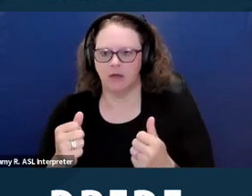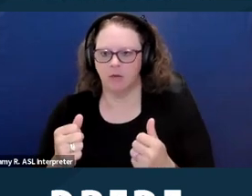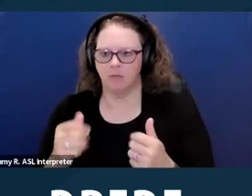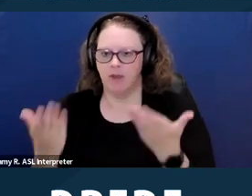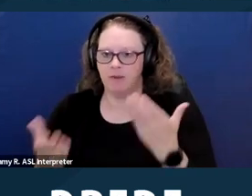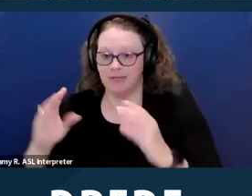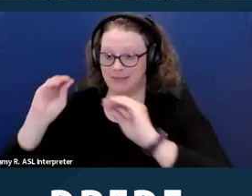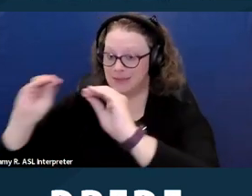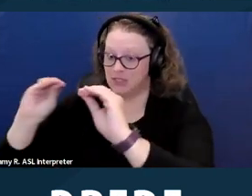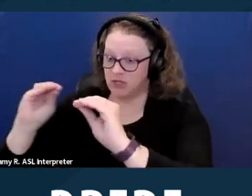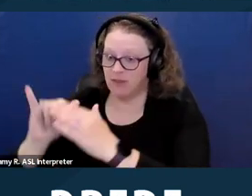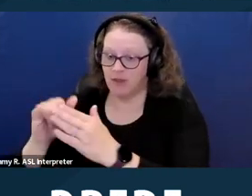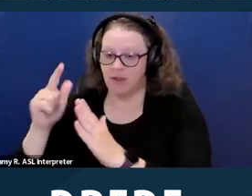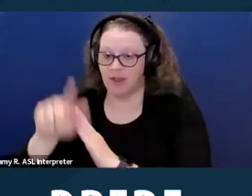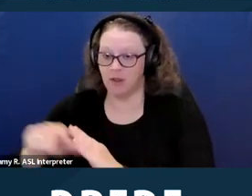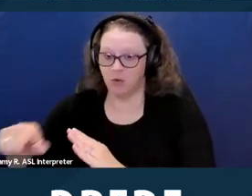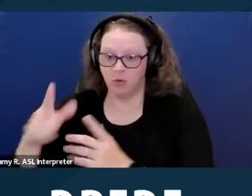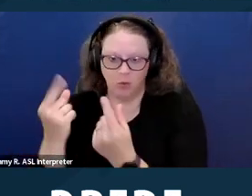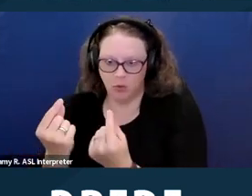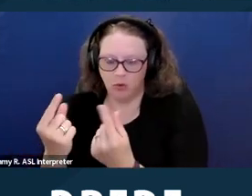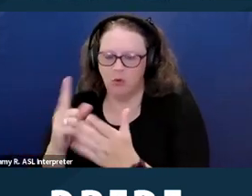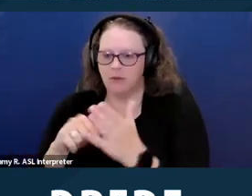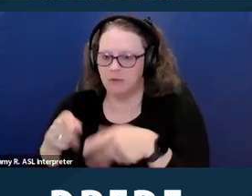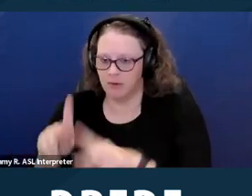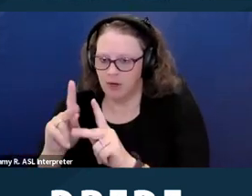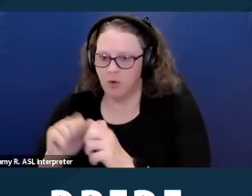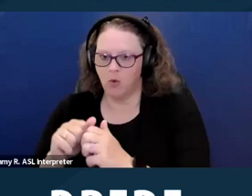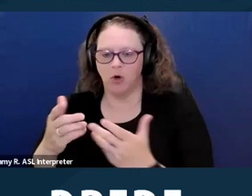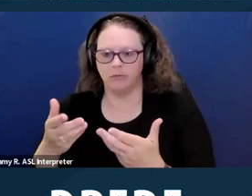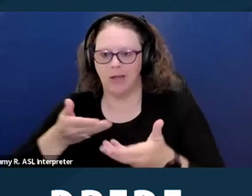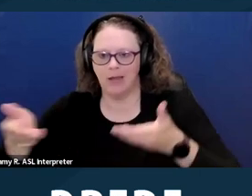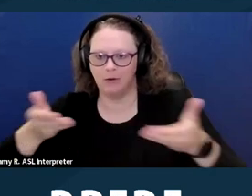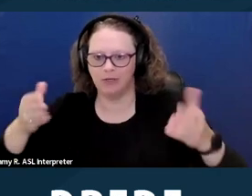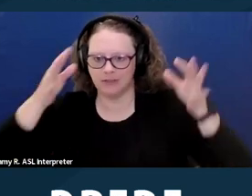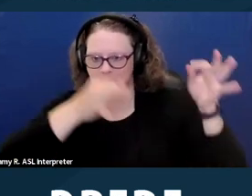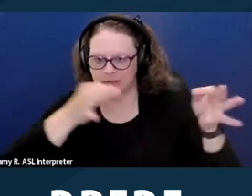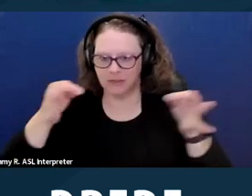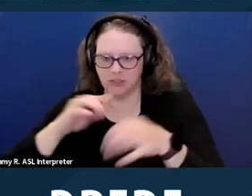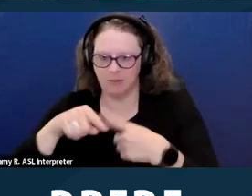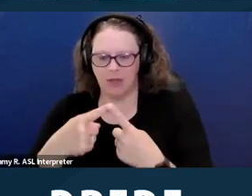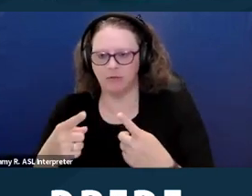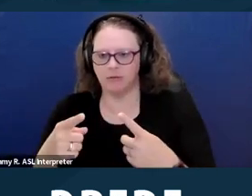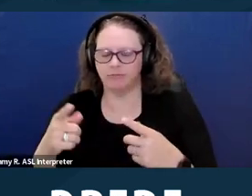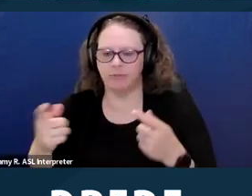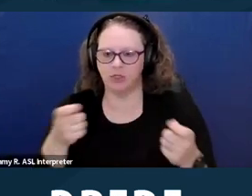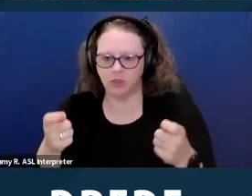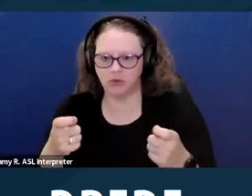or hiring decisions in terms of managers being retrained or something like that.